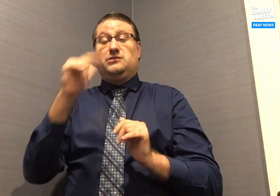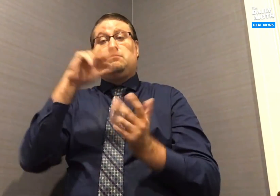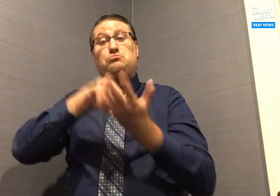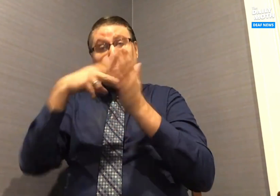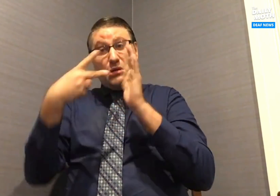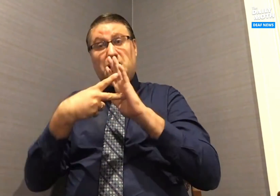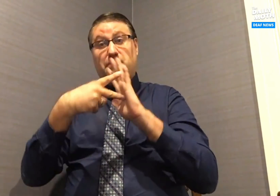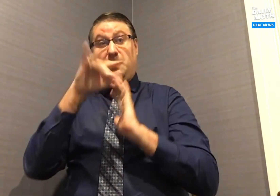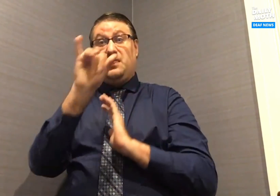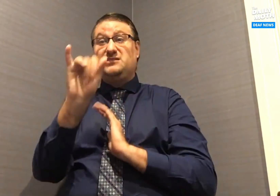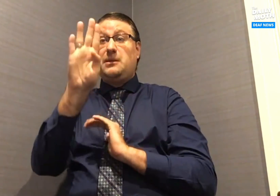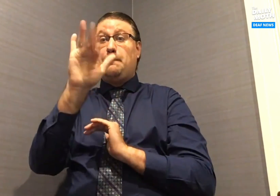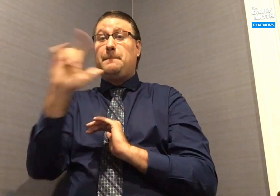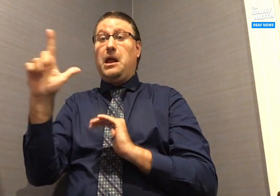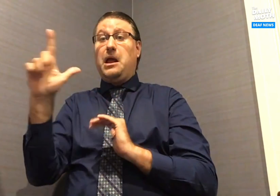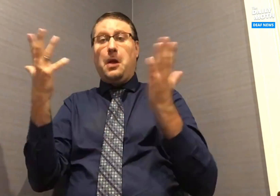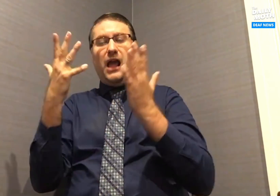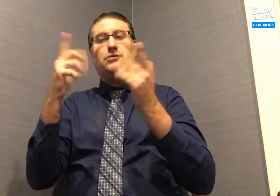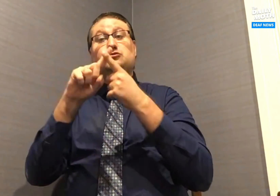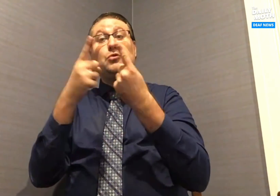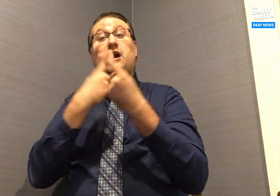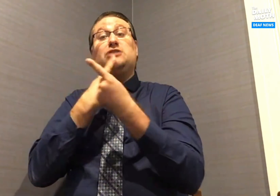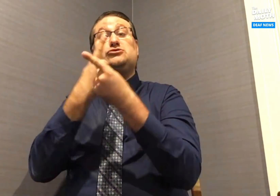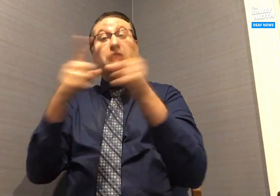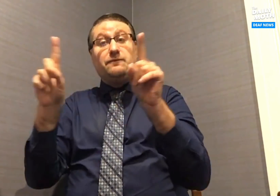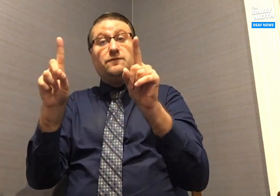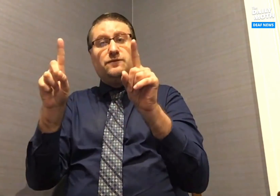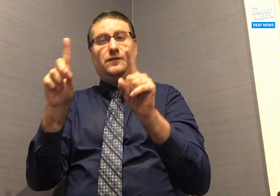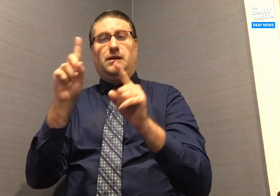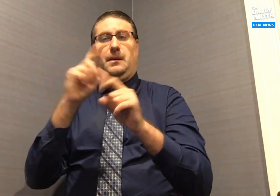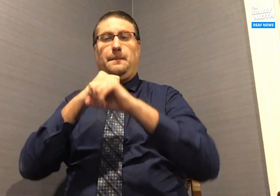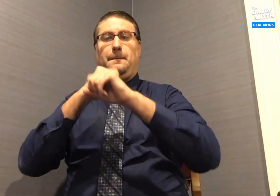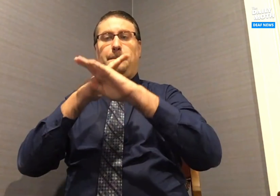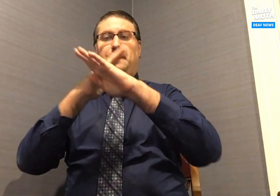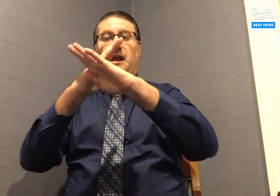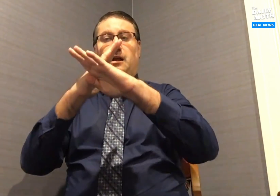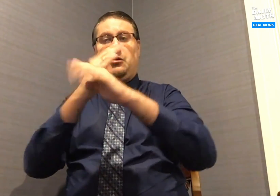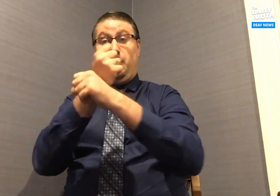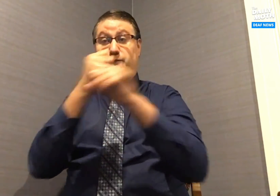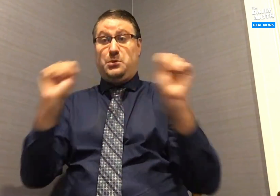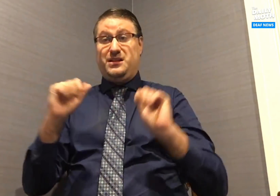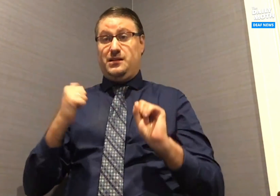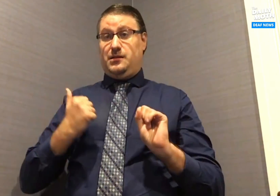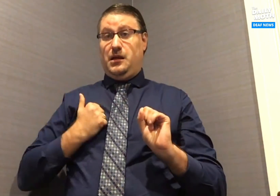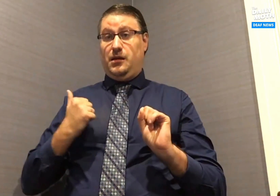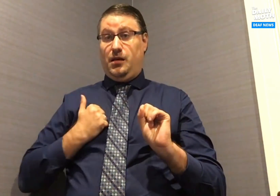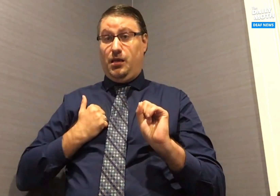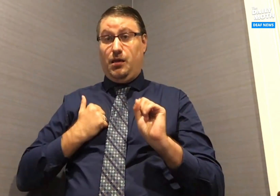That is the purpose of the bill, to achieve a barrier-free Canada.